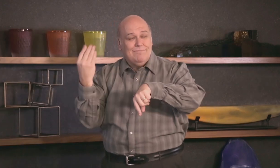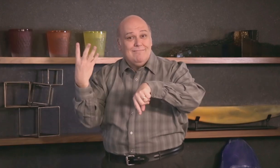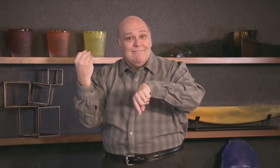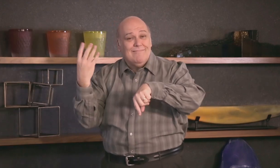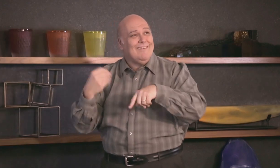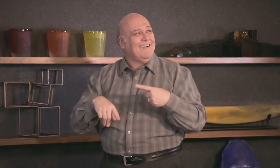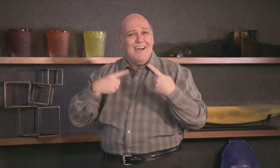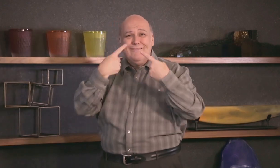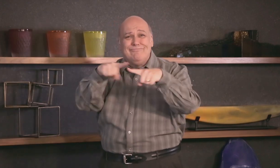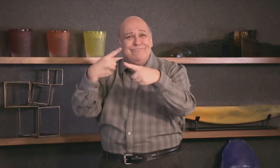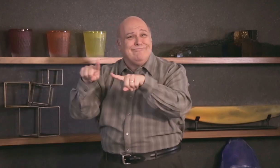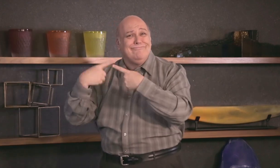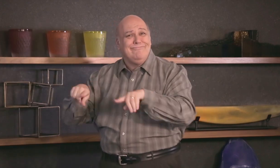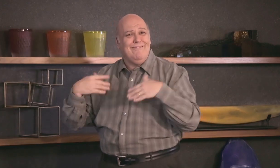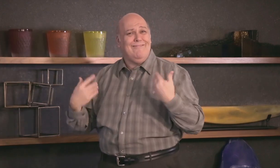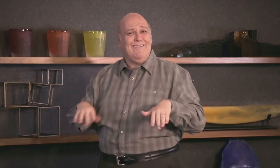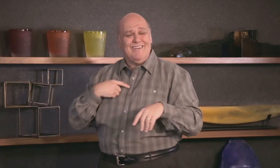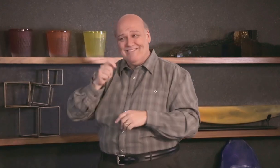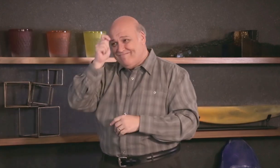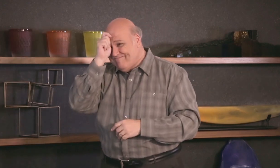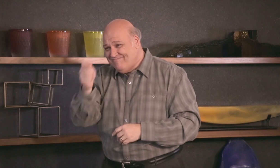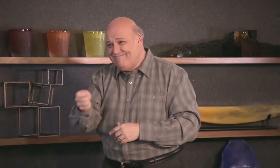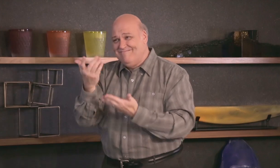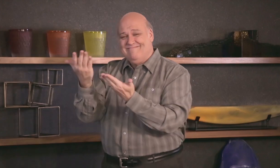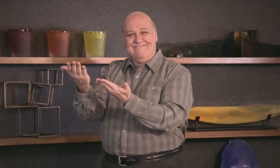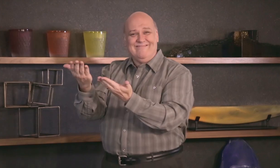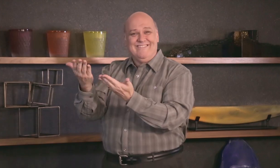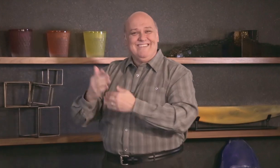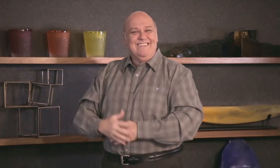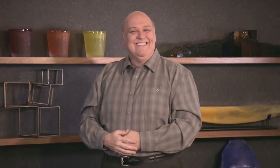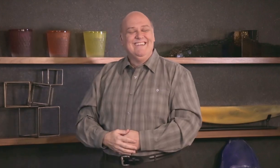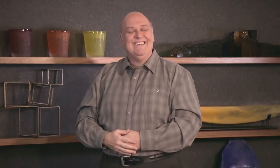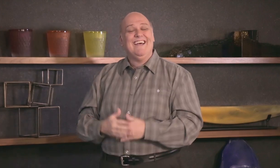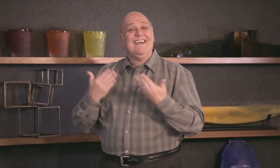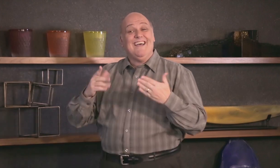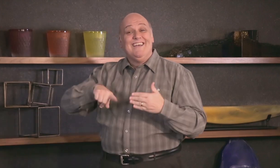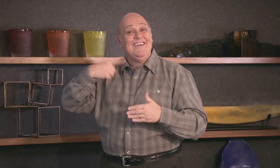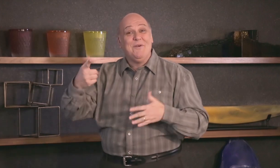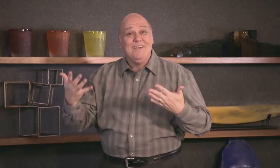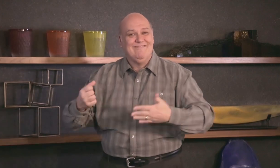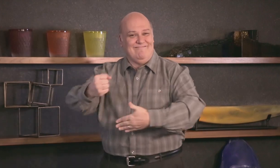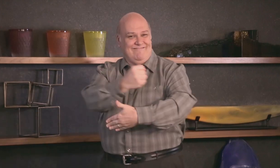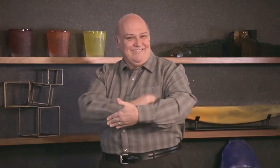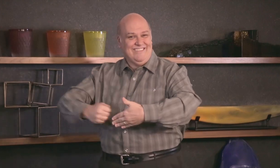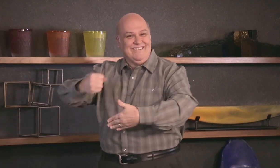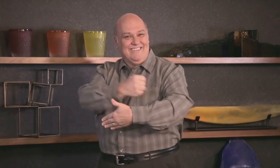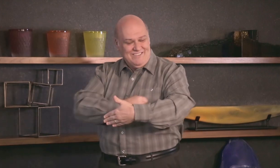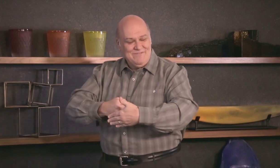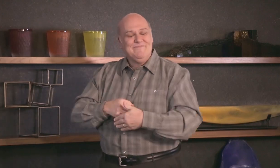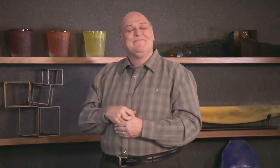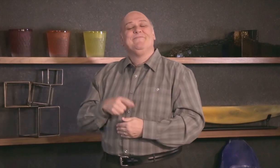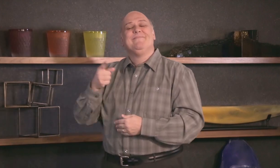light to wake us up and much more. My hats off to him! Hungry? It's CookSign time!